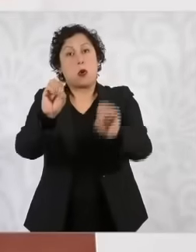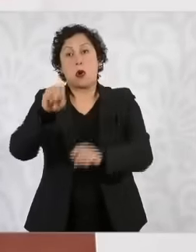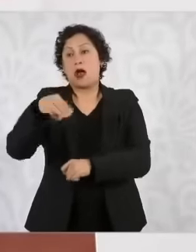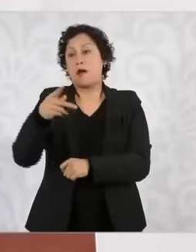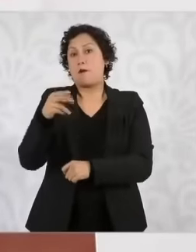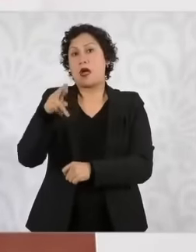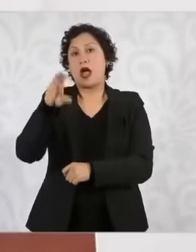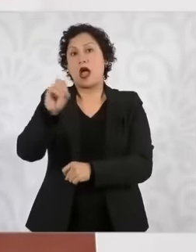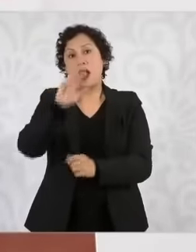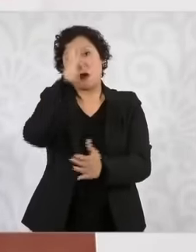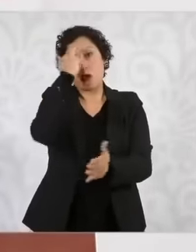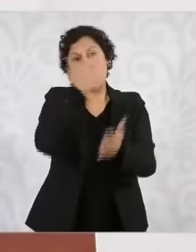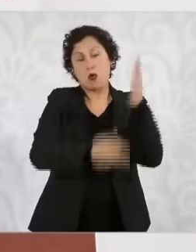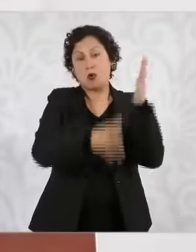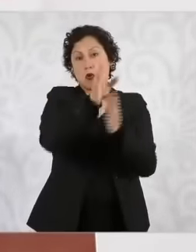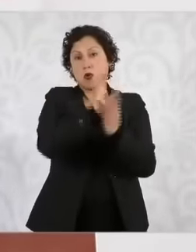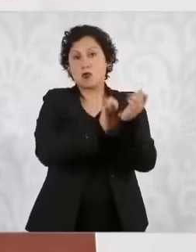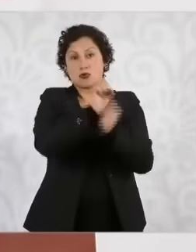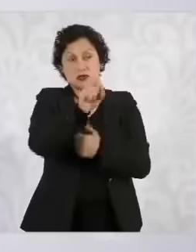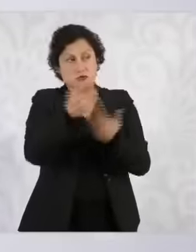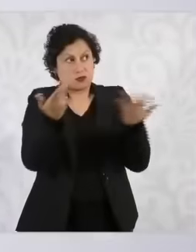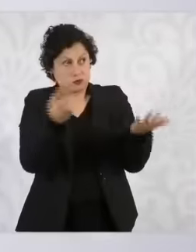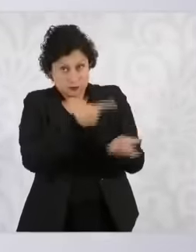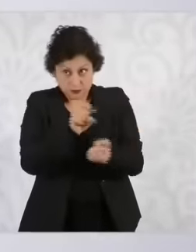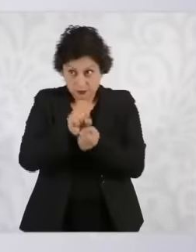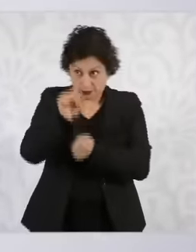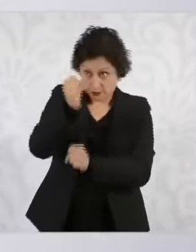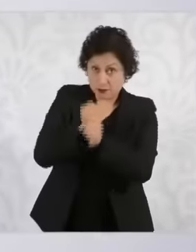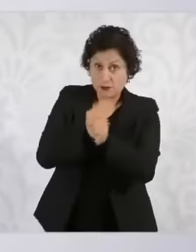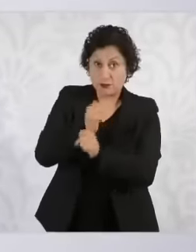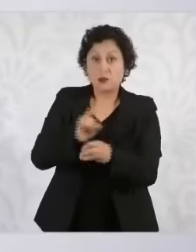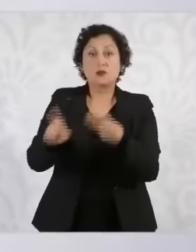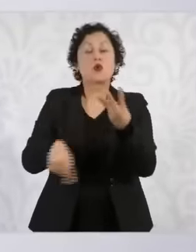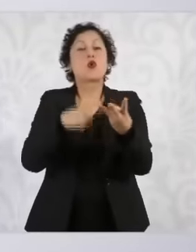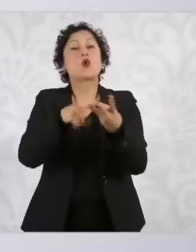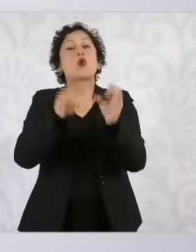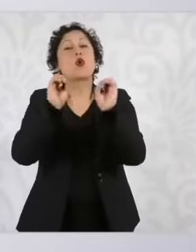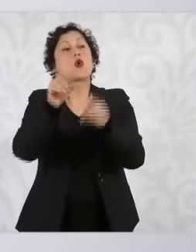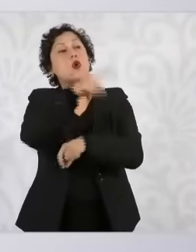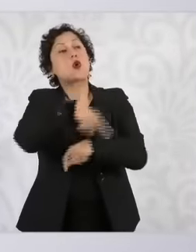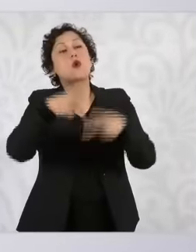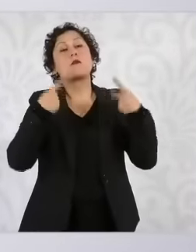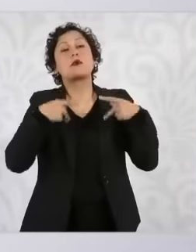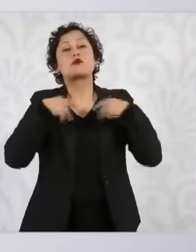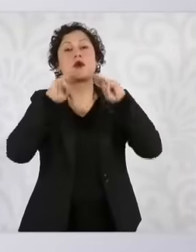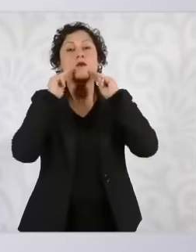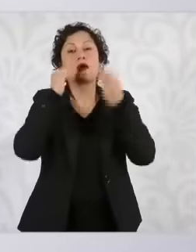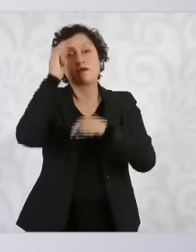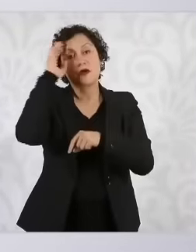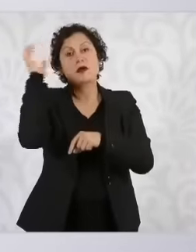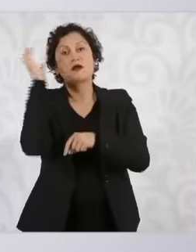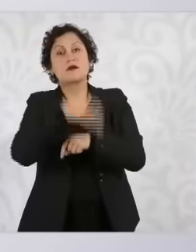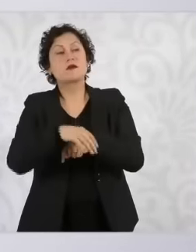or about the releases of criminals Why isn't there an investigation into